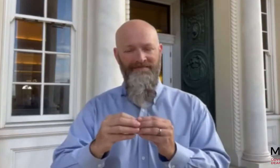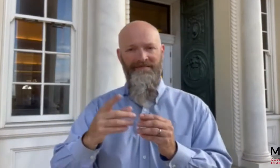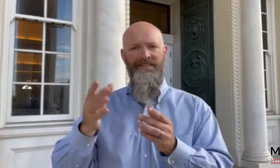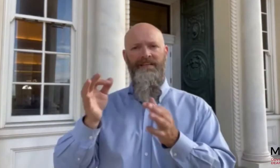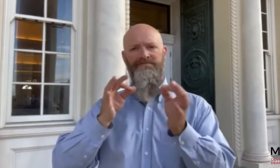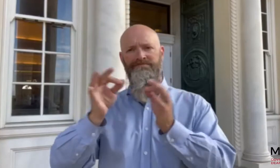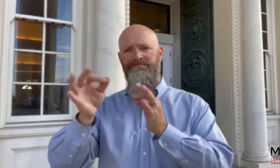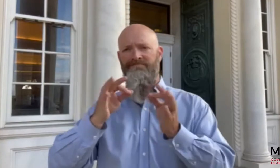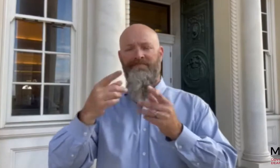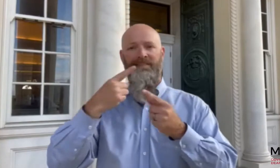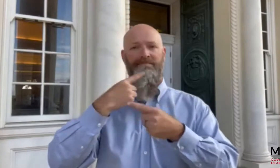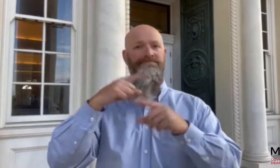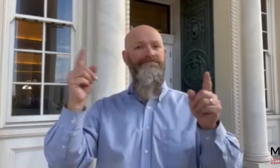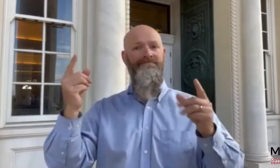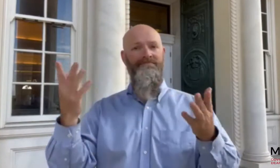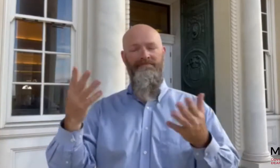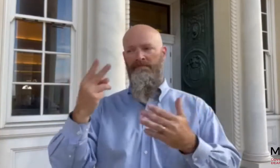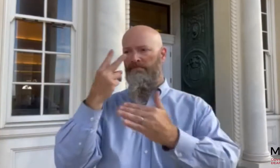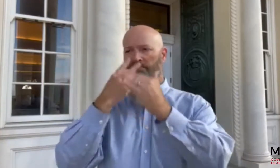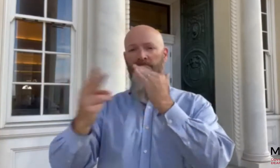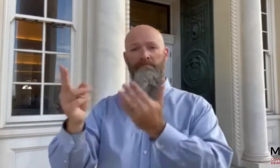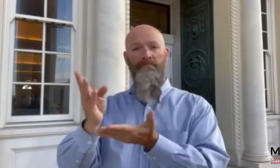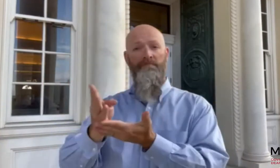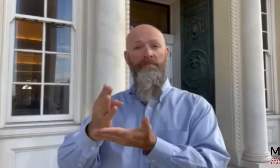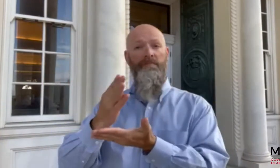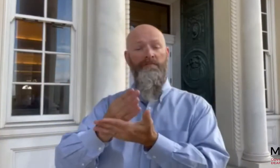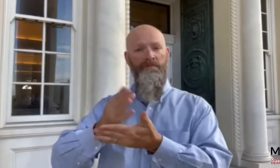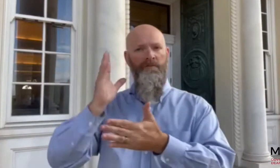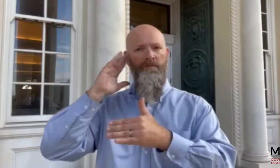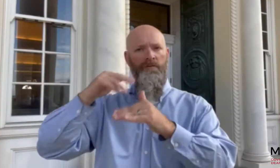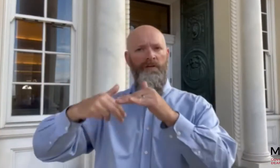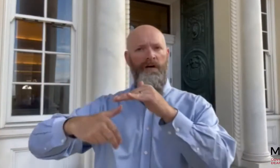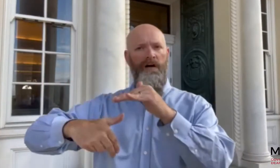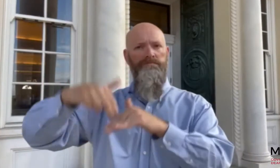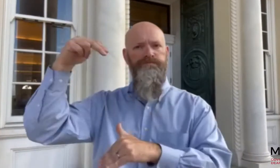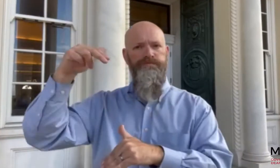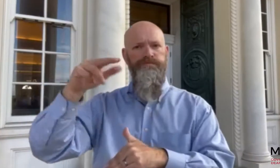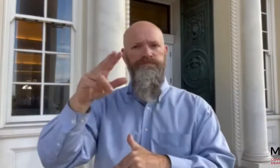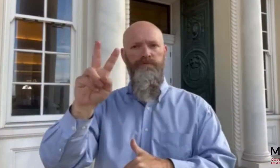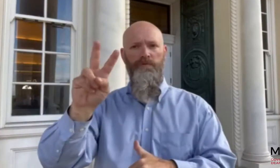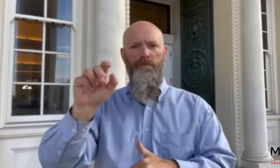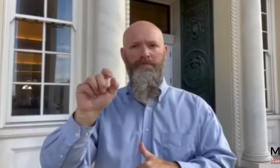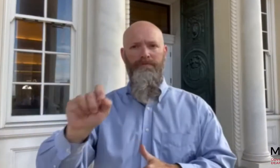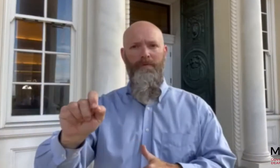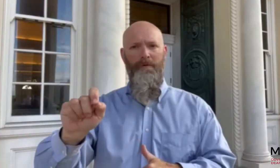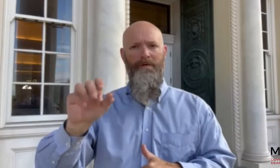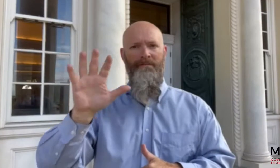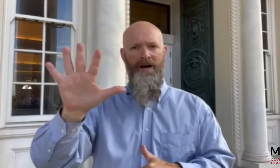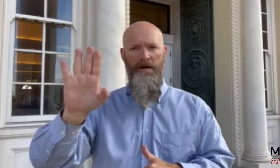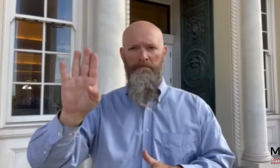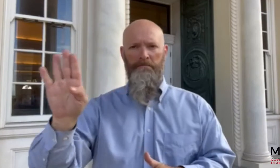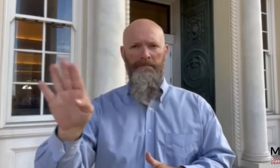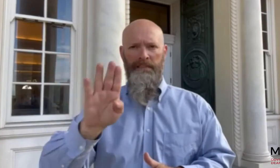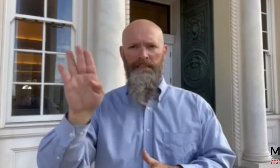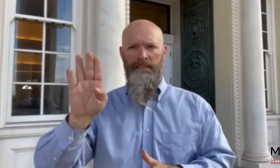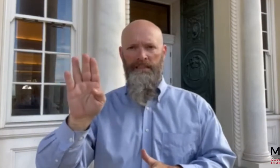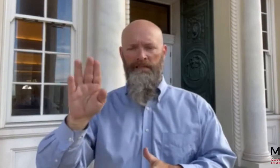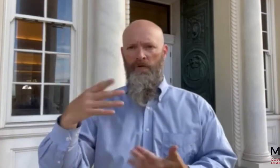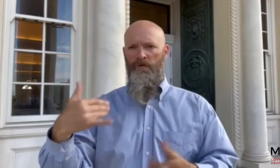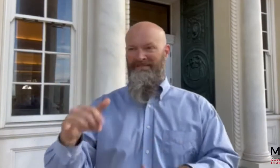to discuss the projection of the state budget to have a surplus of $2.5 billion